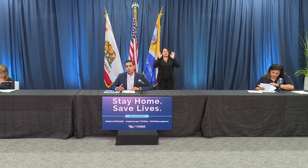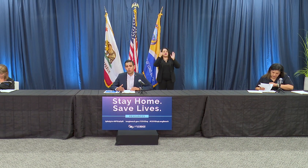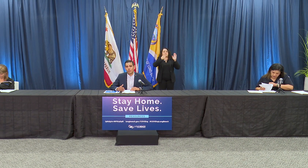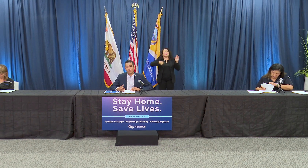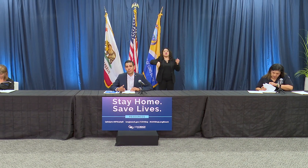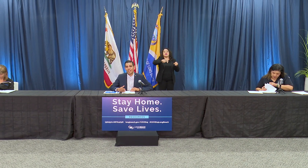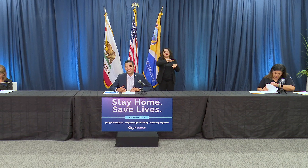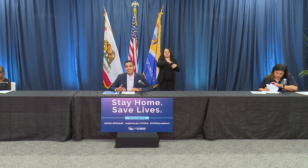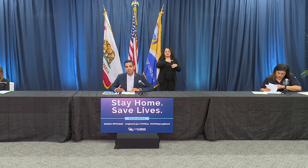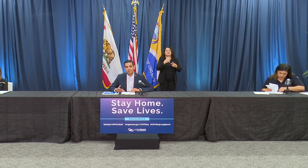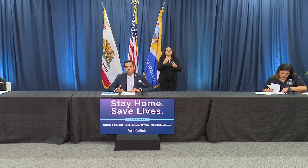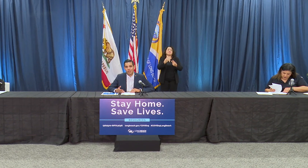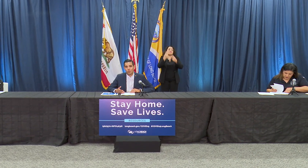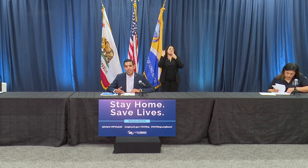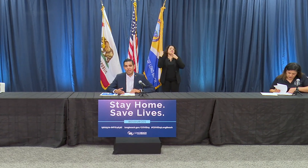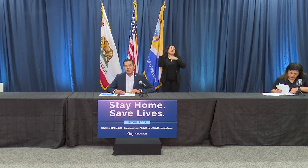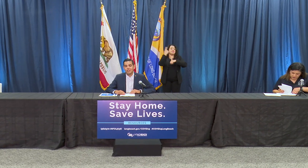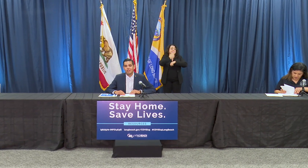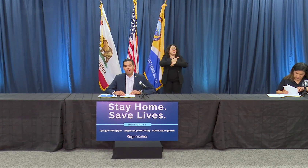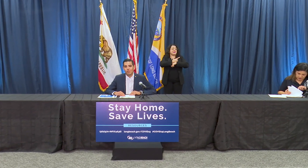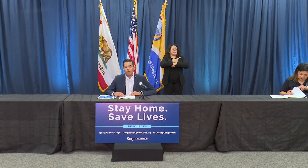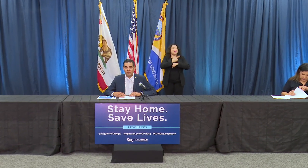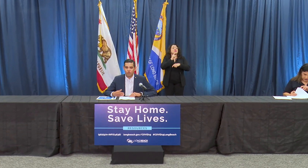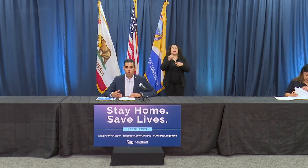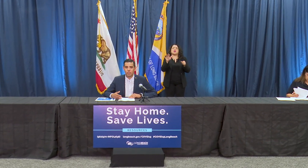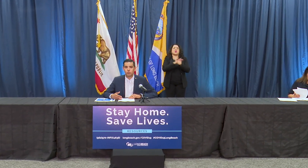important that we're staying safe this entire weekend. Moving forward, it's